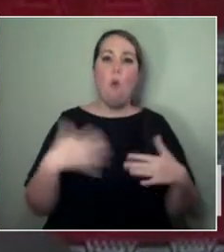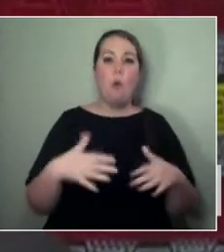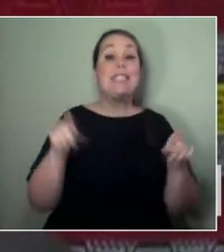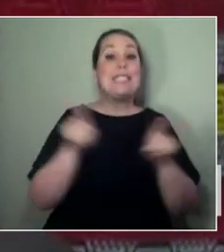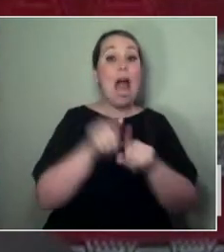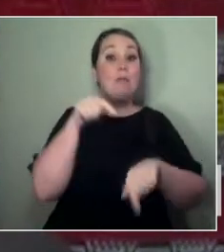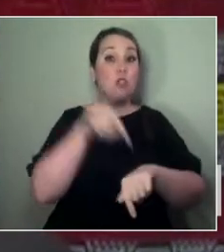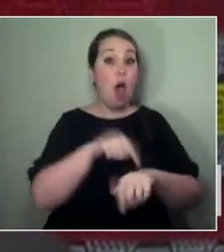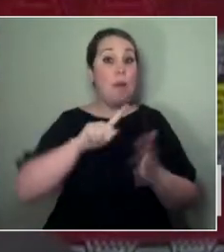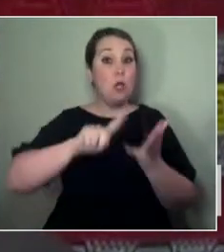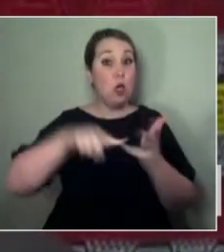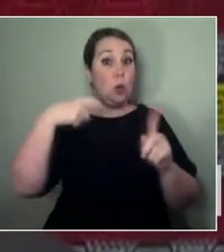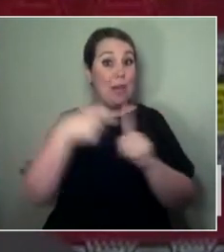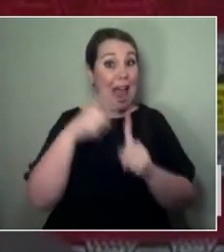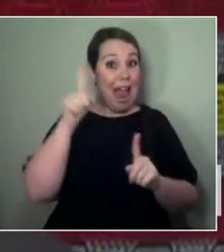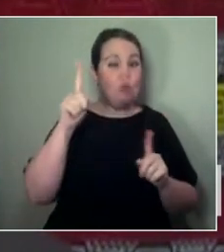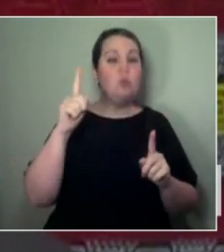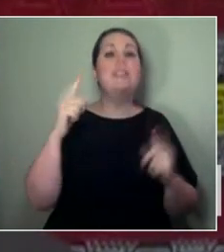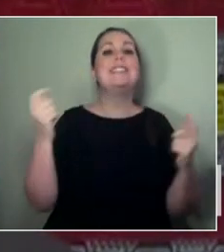250 years since he set sail —